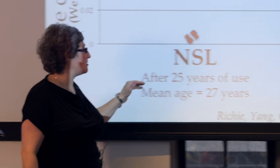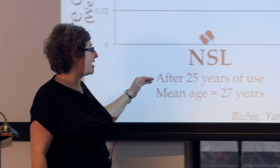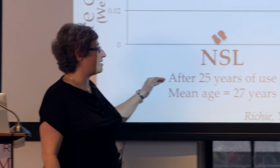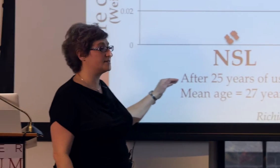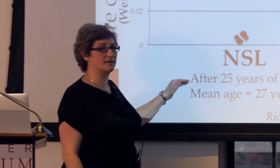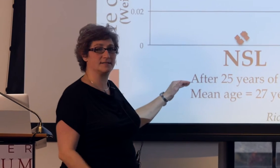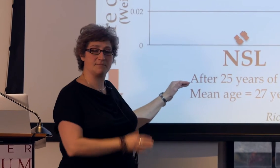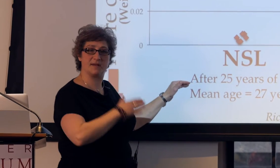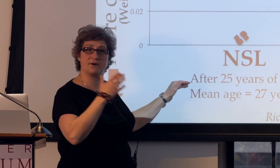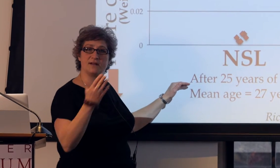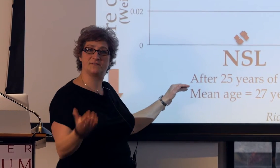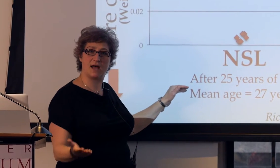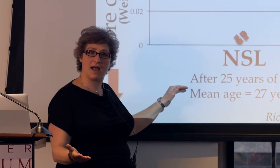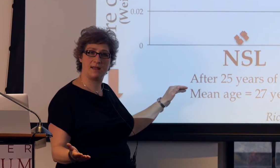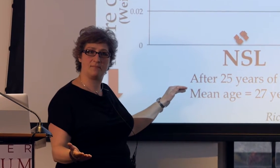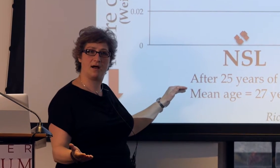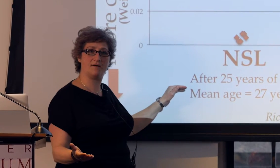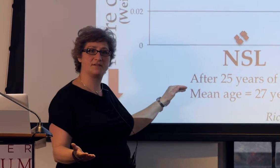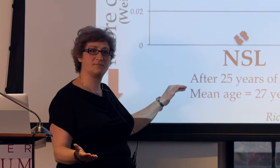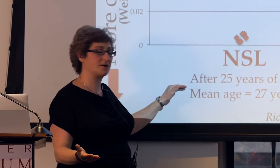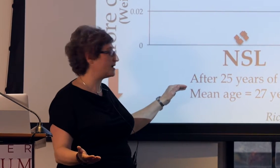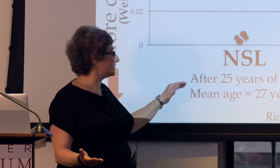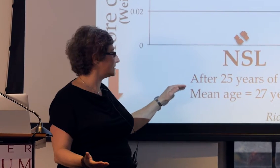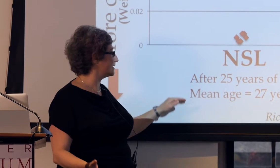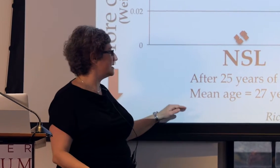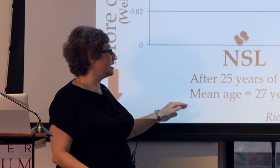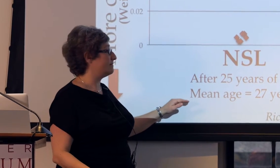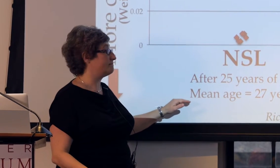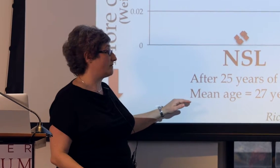same amount, same period of time and experience,